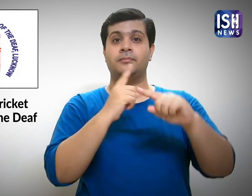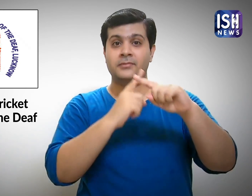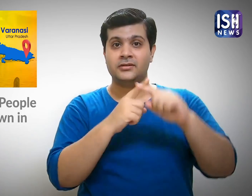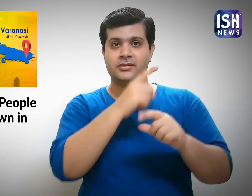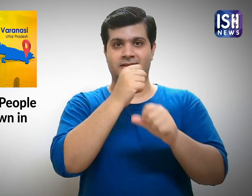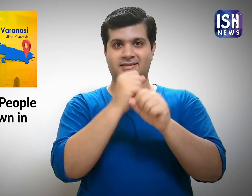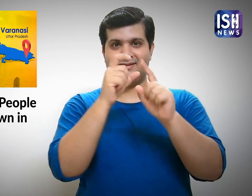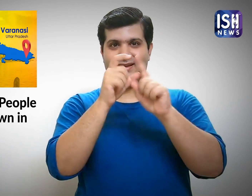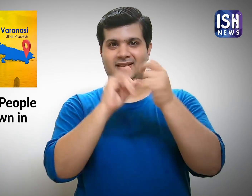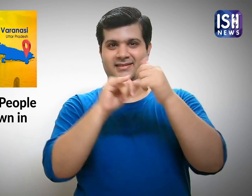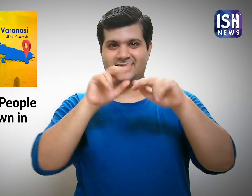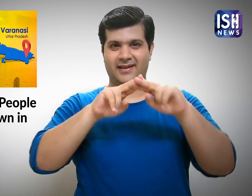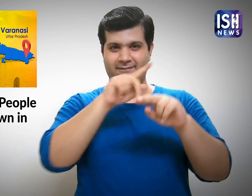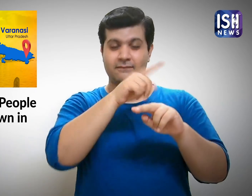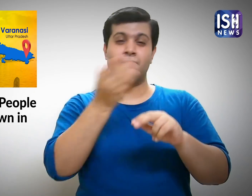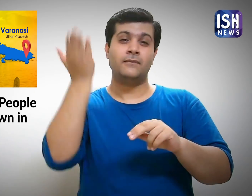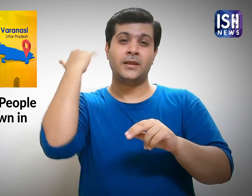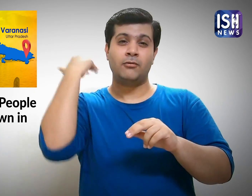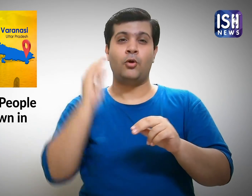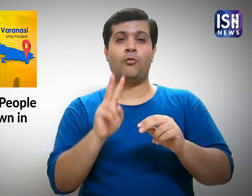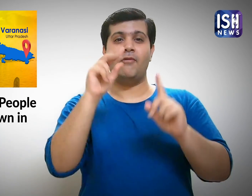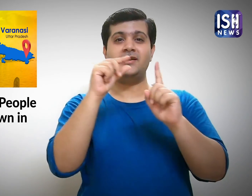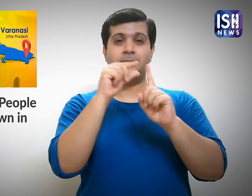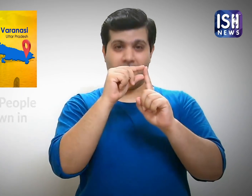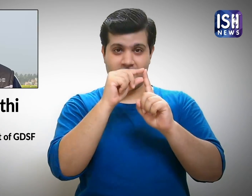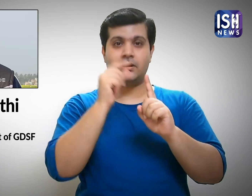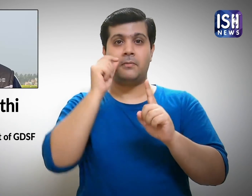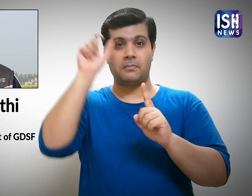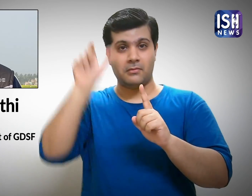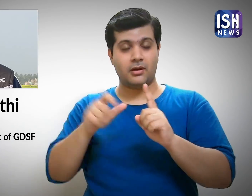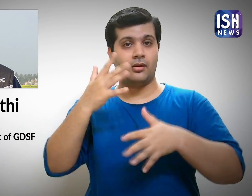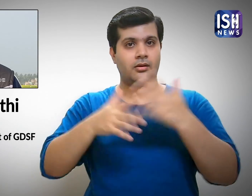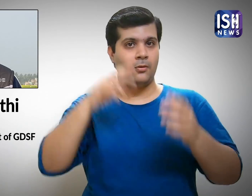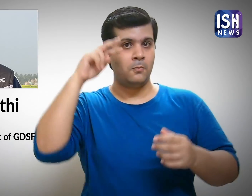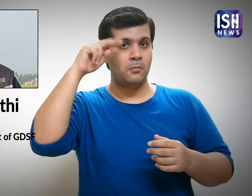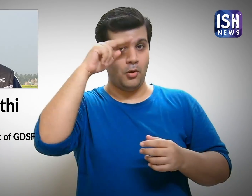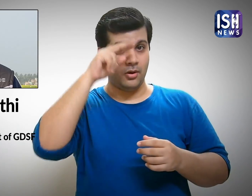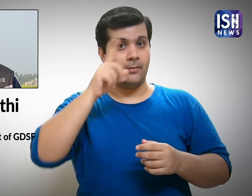GDSF's former Vice President Partha Sarathi Banerjee - sign name -